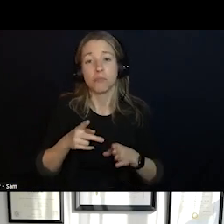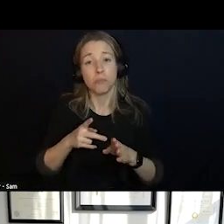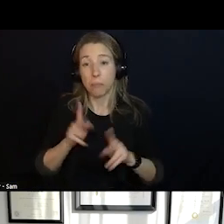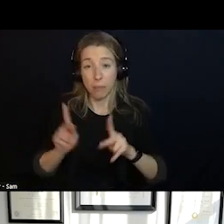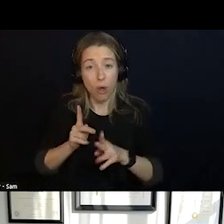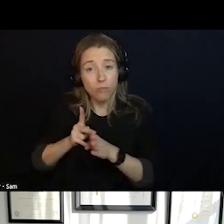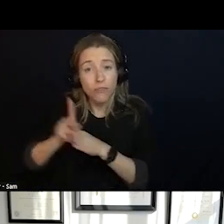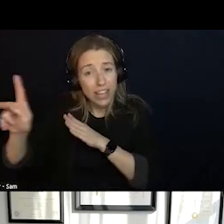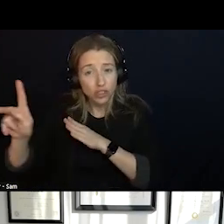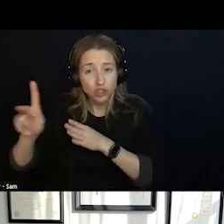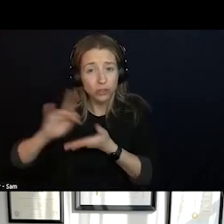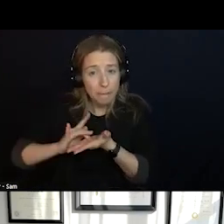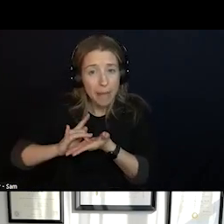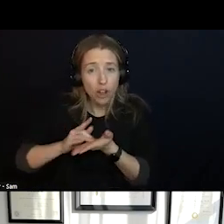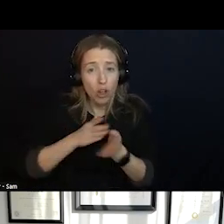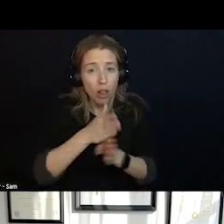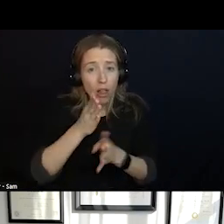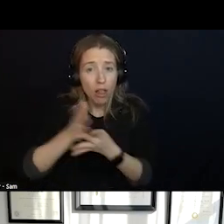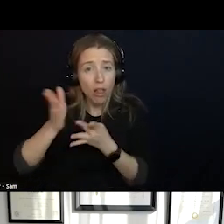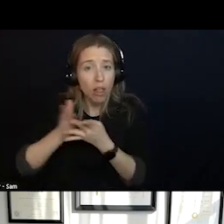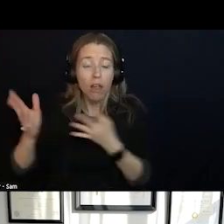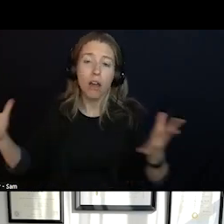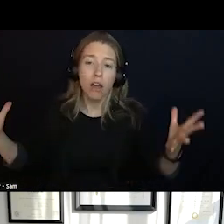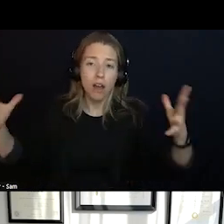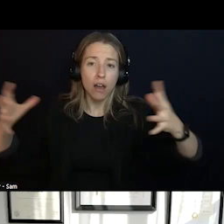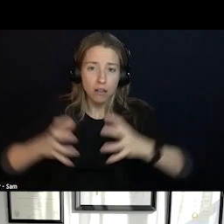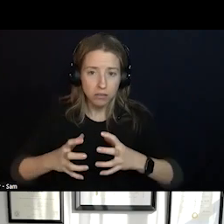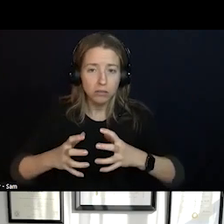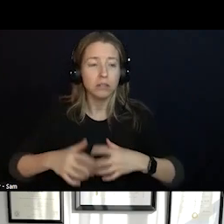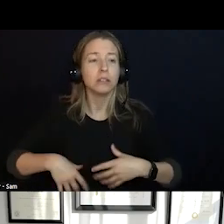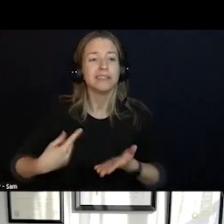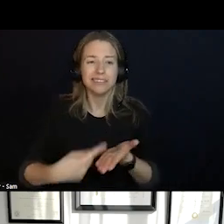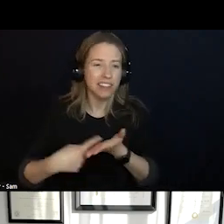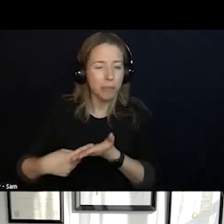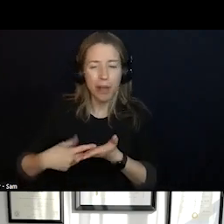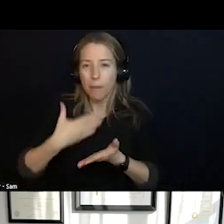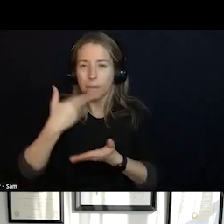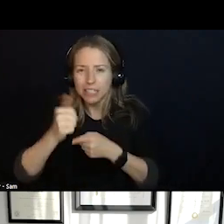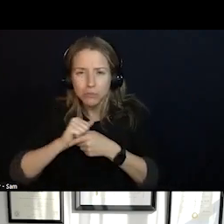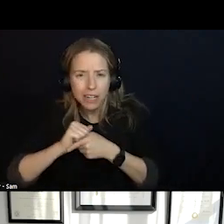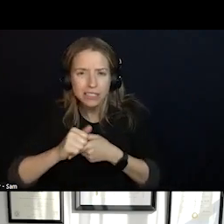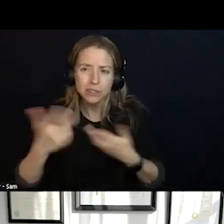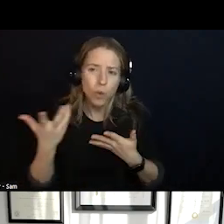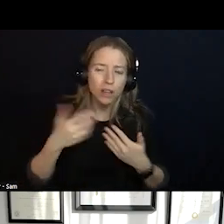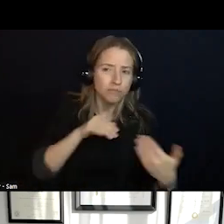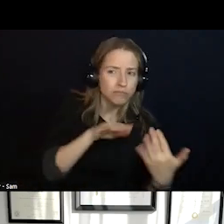TO DISTRIBUTE BEST PRACTICES AND REALLY HELP PUSH THE FIELD FORWARD. ANOTHER THING TOO AT THIS